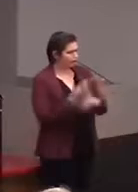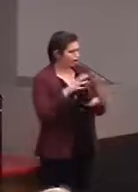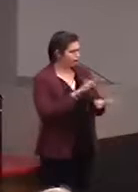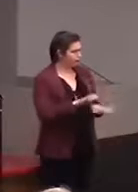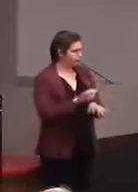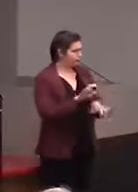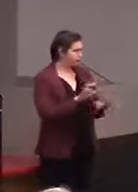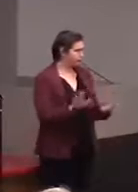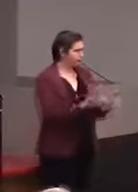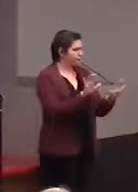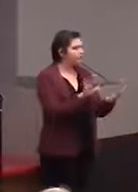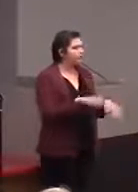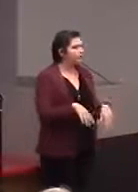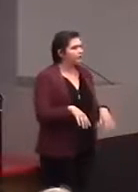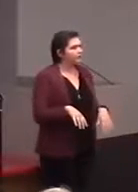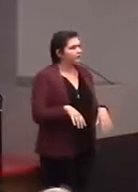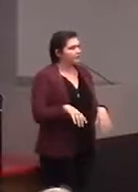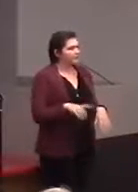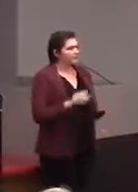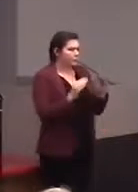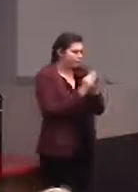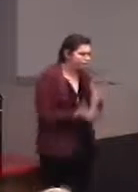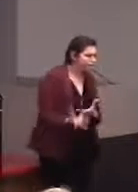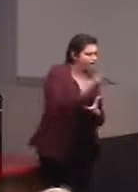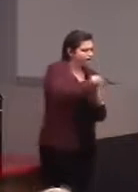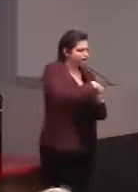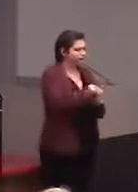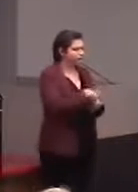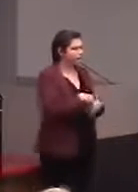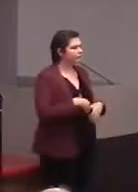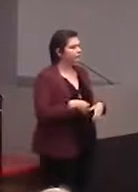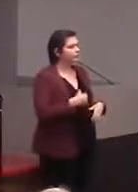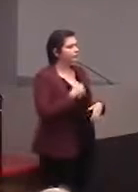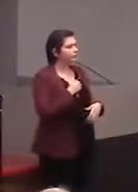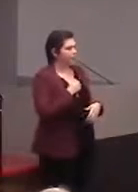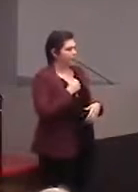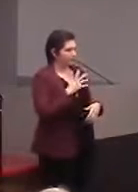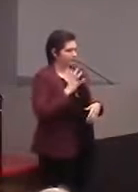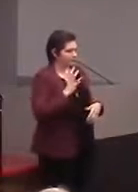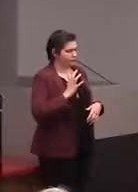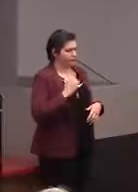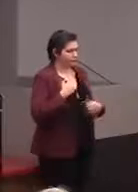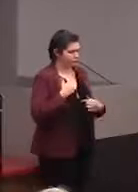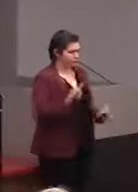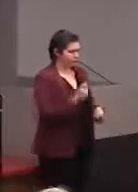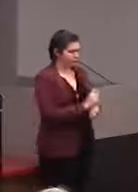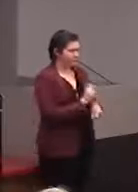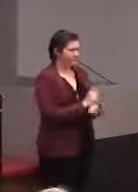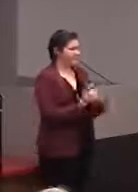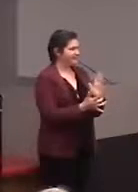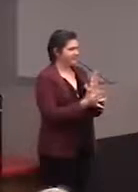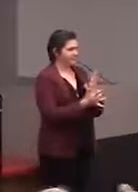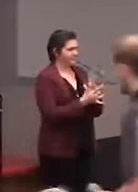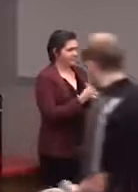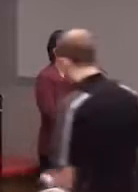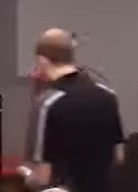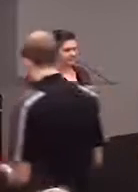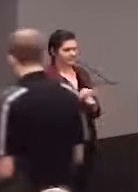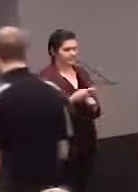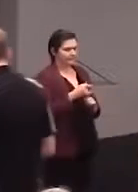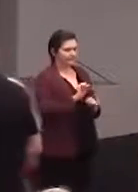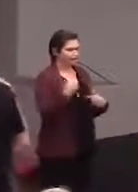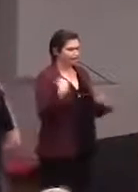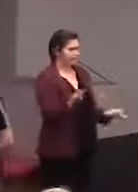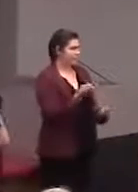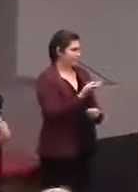So I've actually been working with Touch Graphics